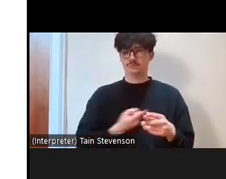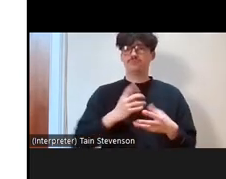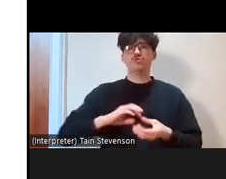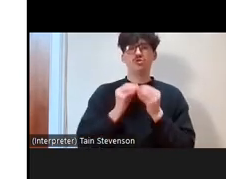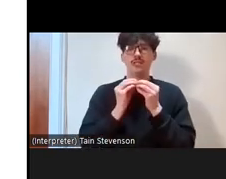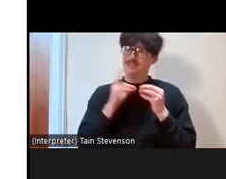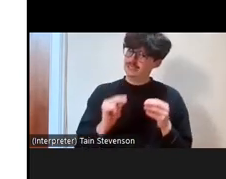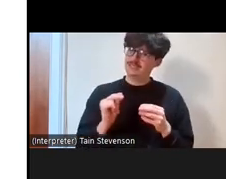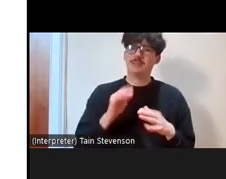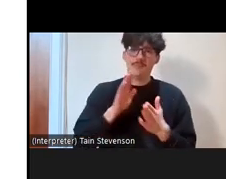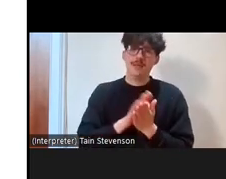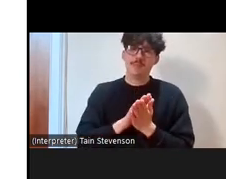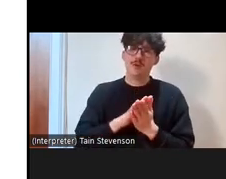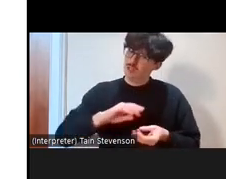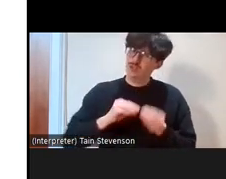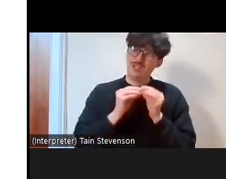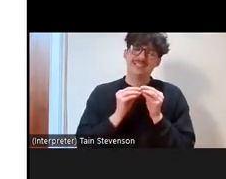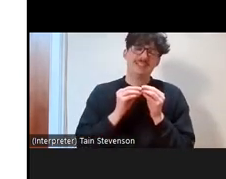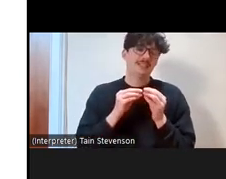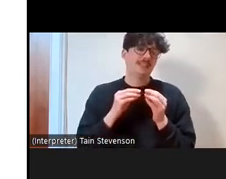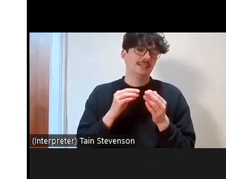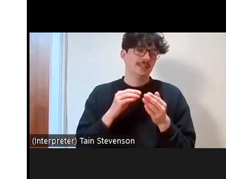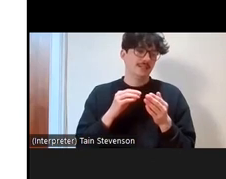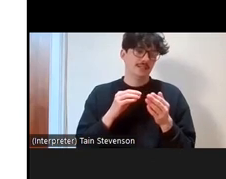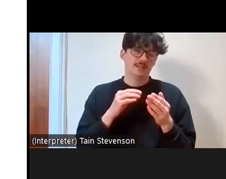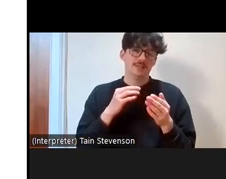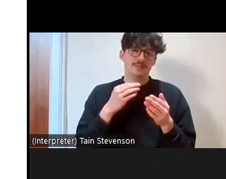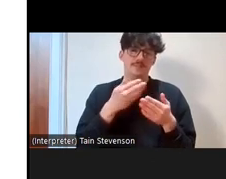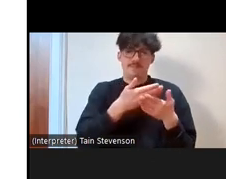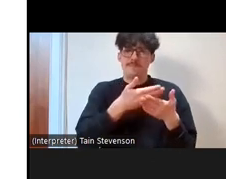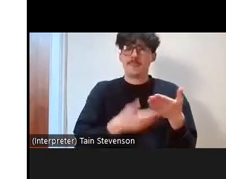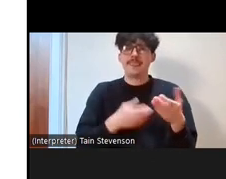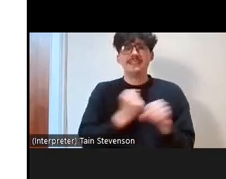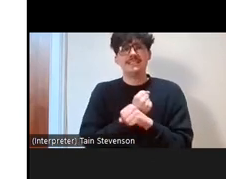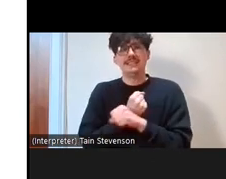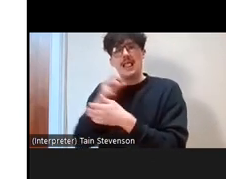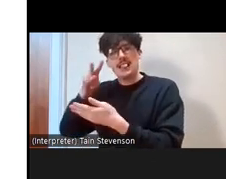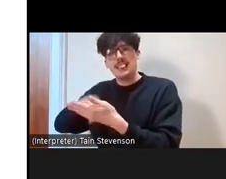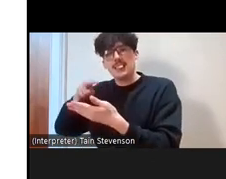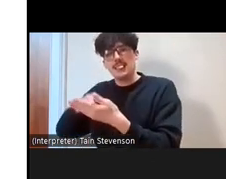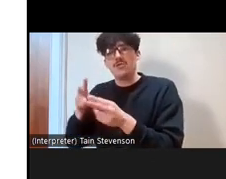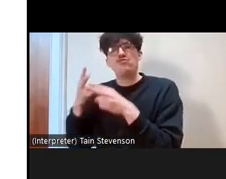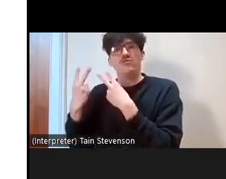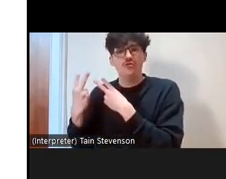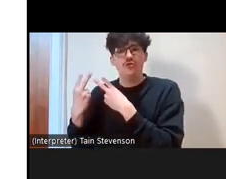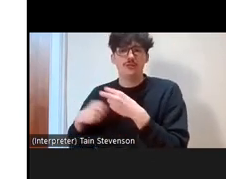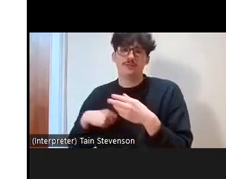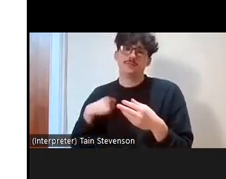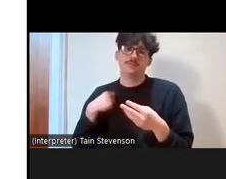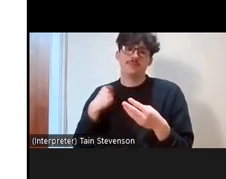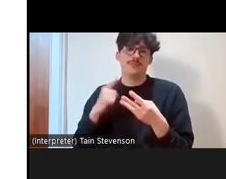we wrote it quite quickly, undertaking our literature review, and the reason for kind of the speed of the first